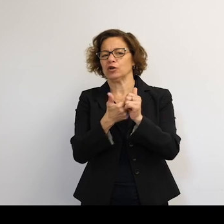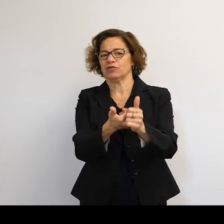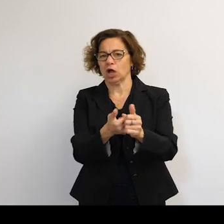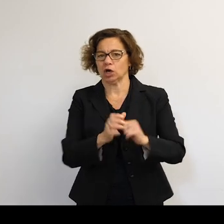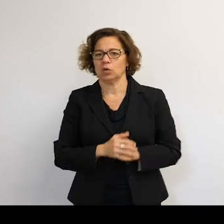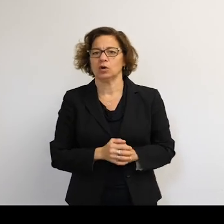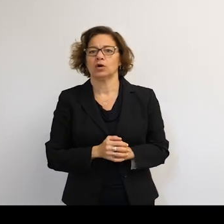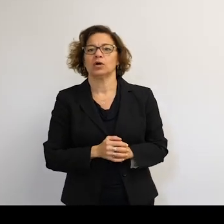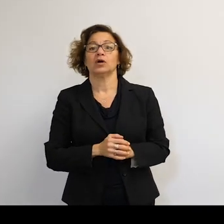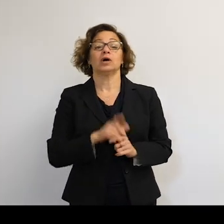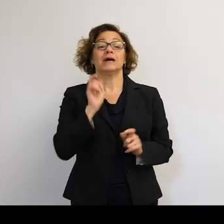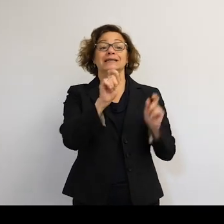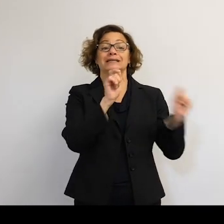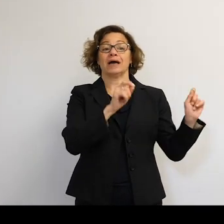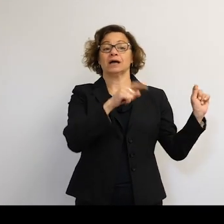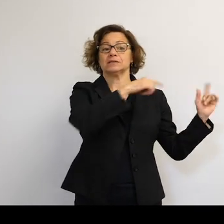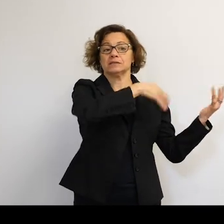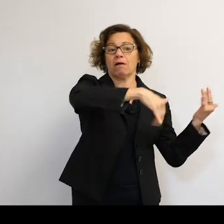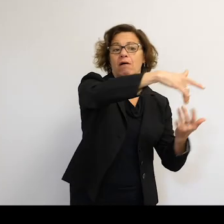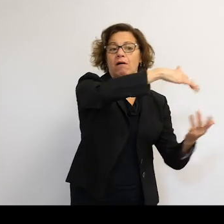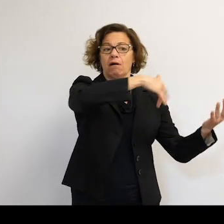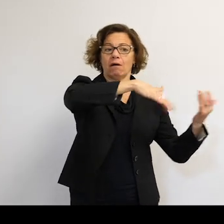So I've got all these dots moving around. How do I know that?